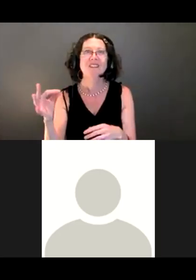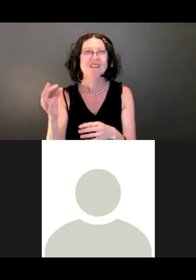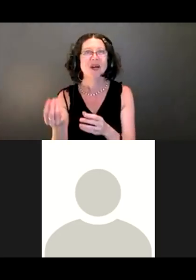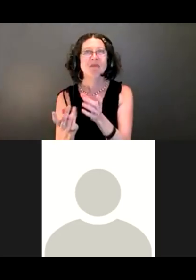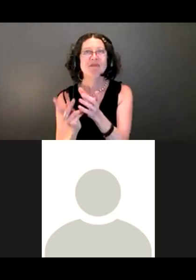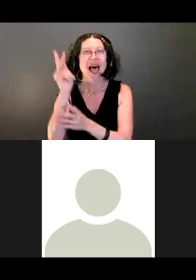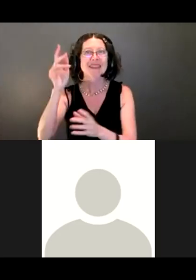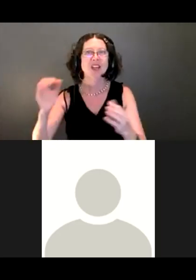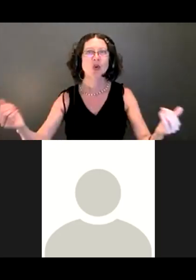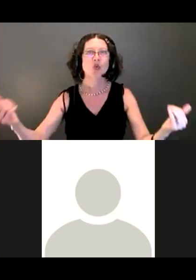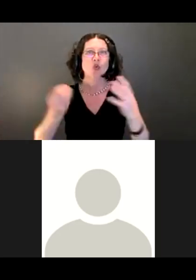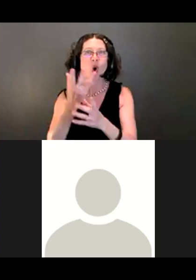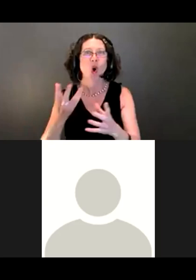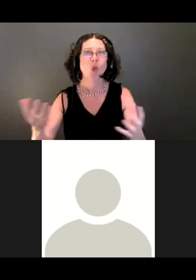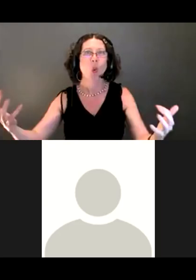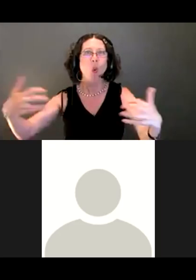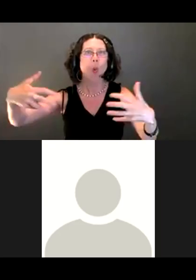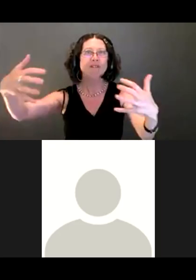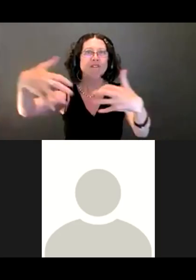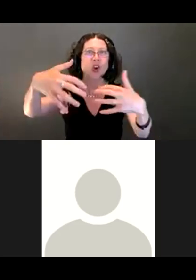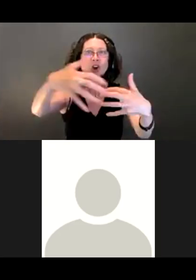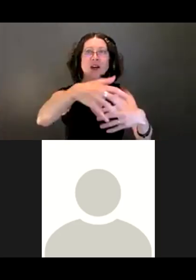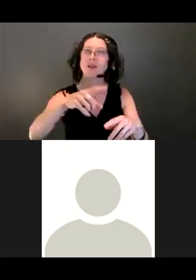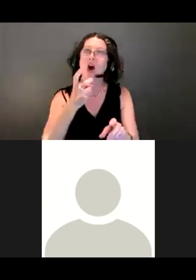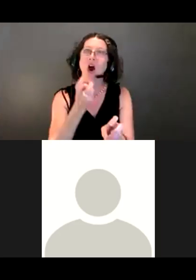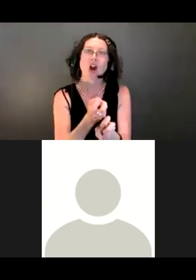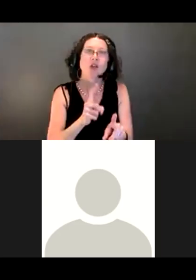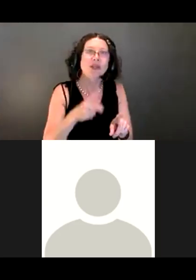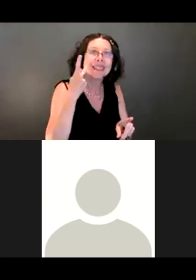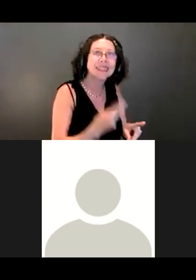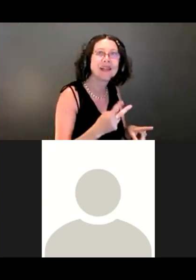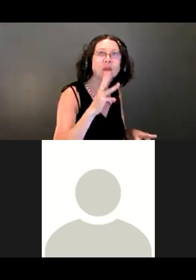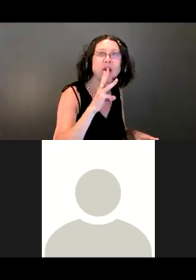the creek, especially if you're down lower, closer to the